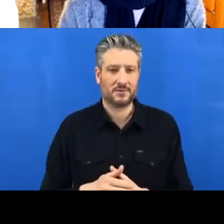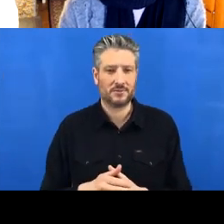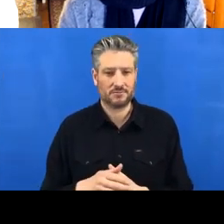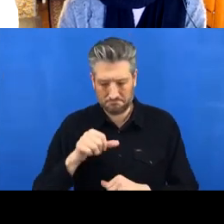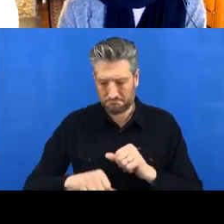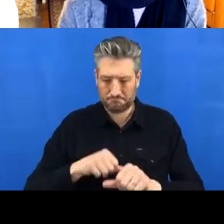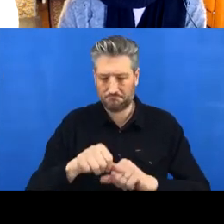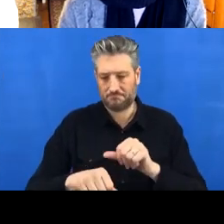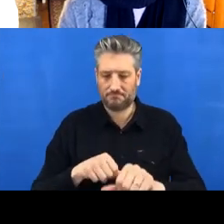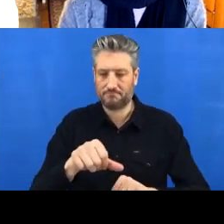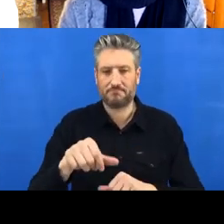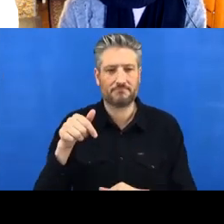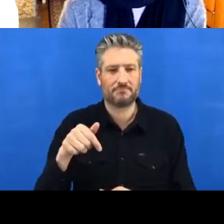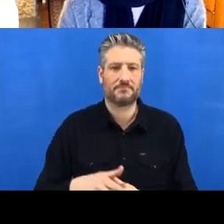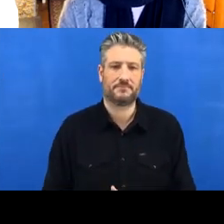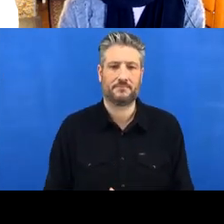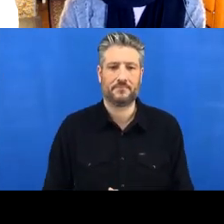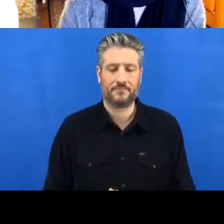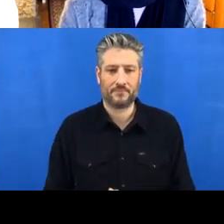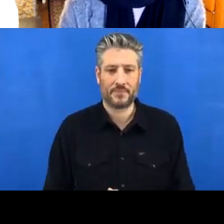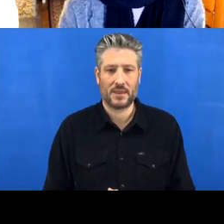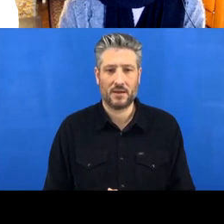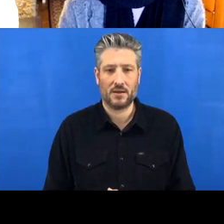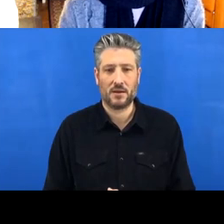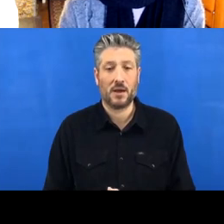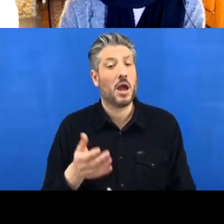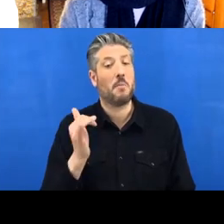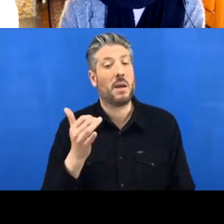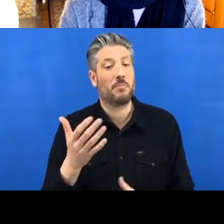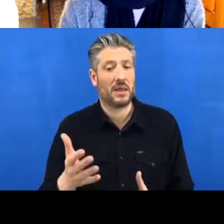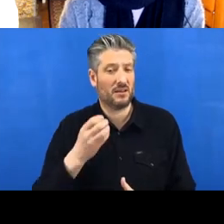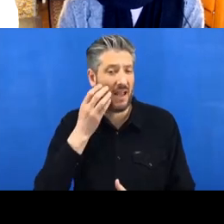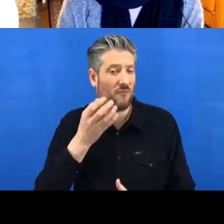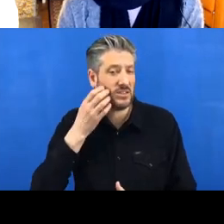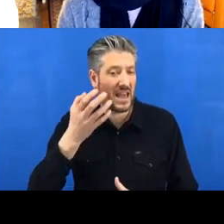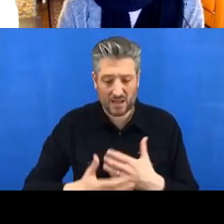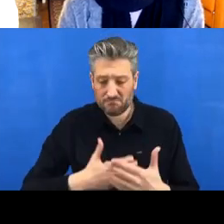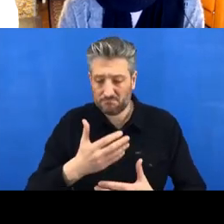and maybe like, as the week goes on, you get some- you fix some typos,